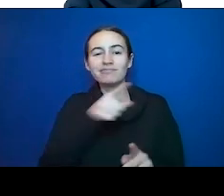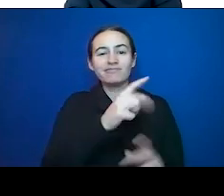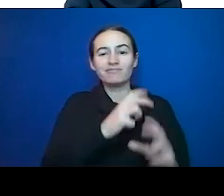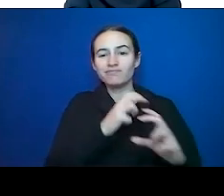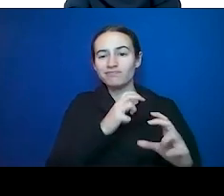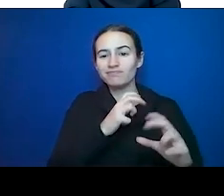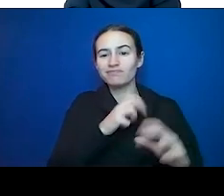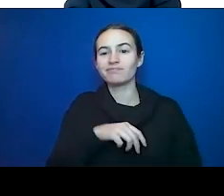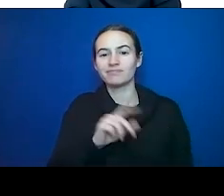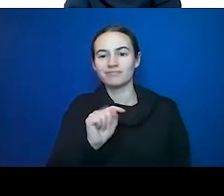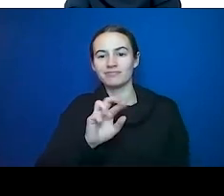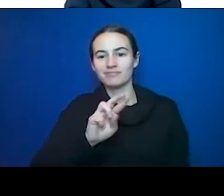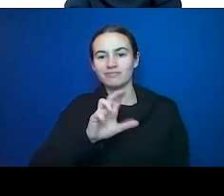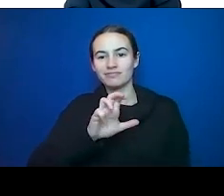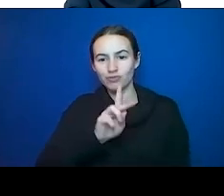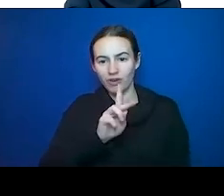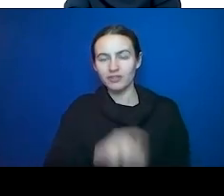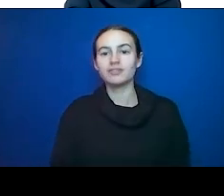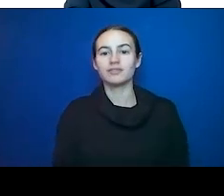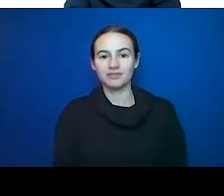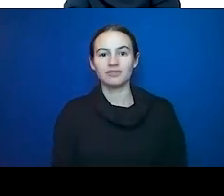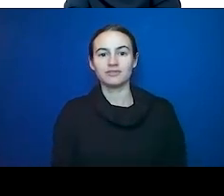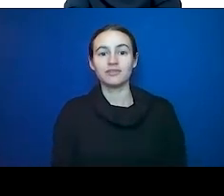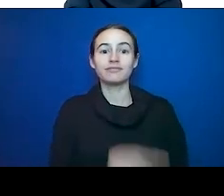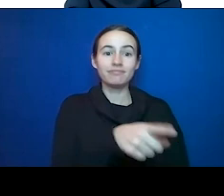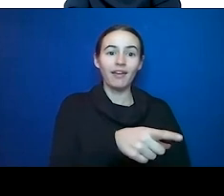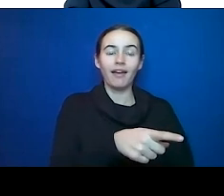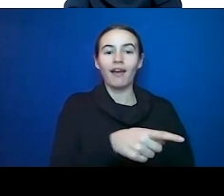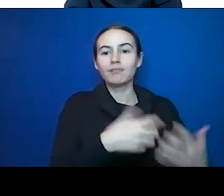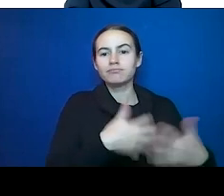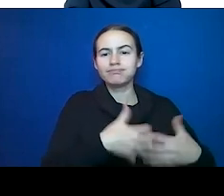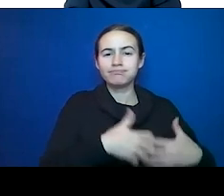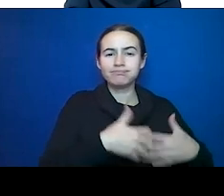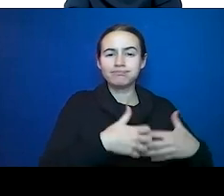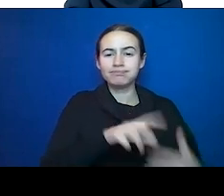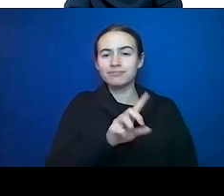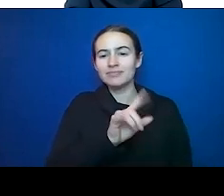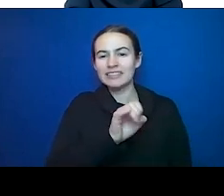meat or it burns diesel and look at that black smoke going into the air. Compare that to the